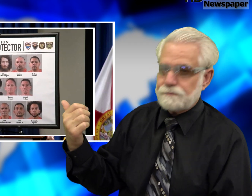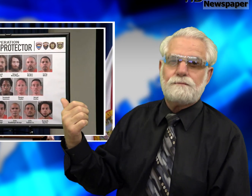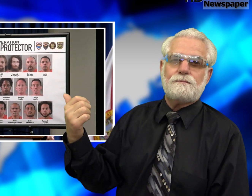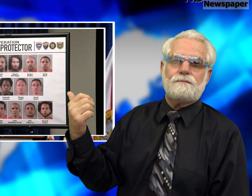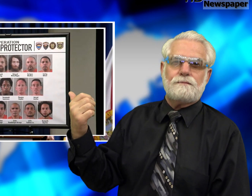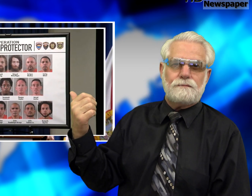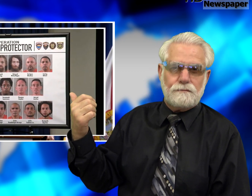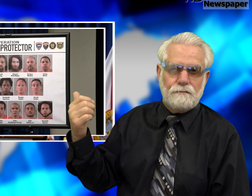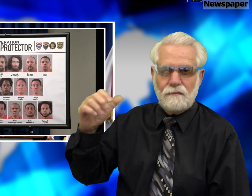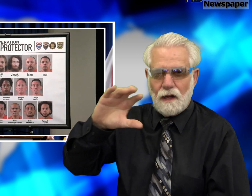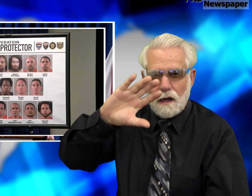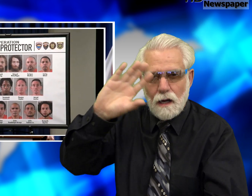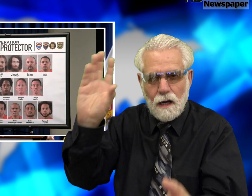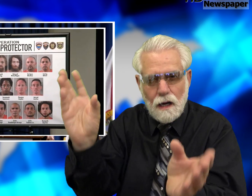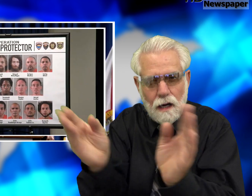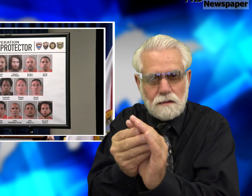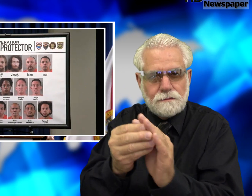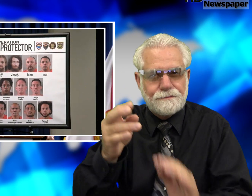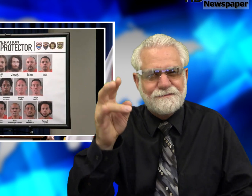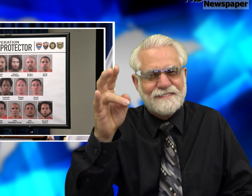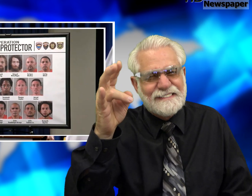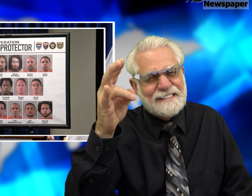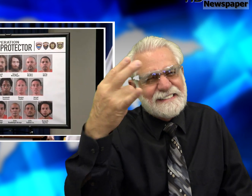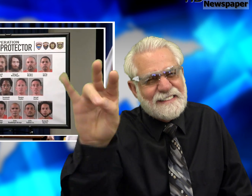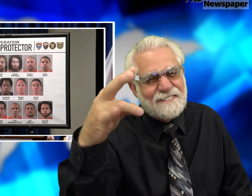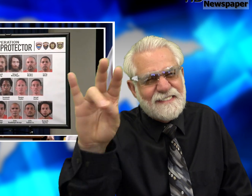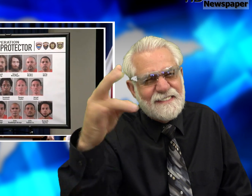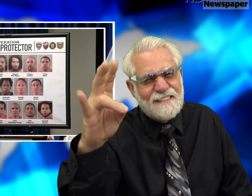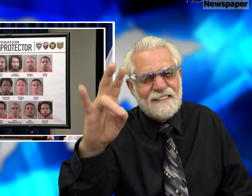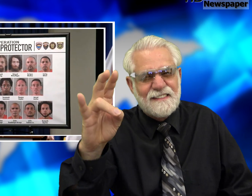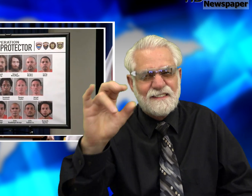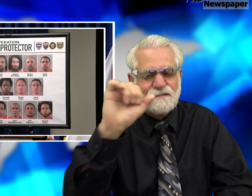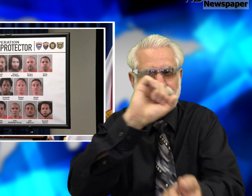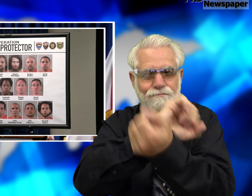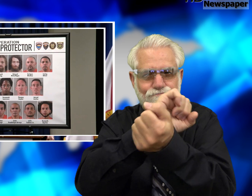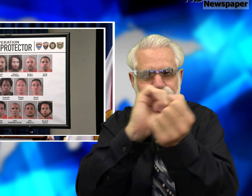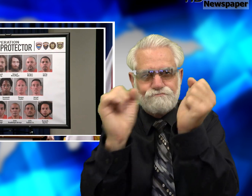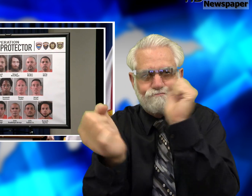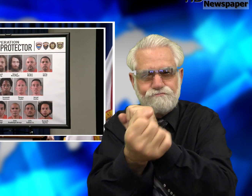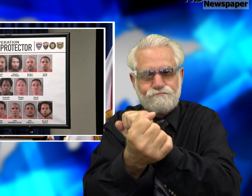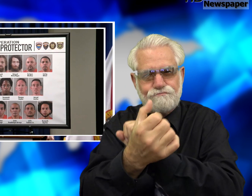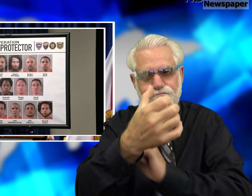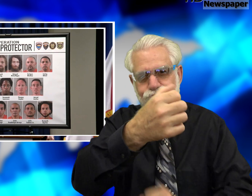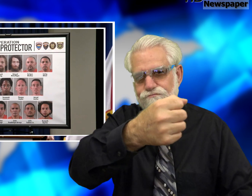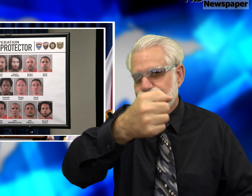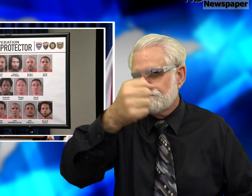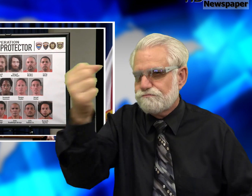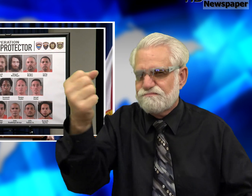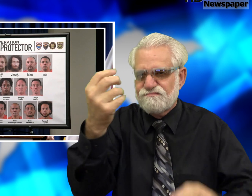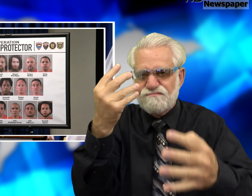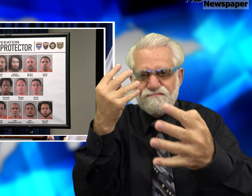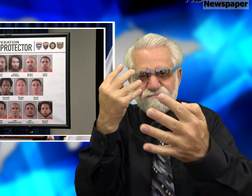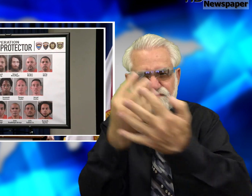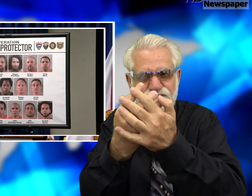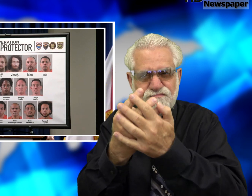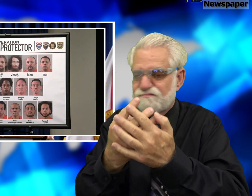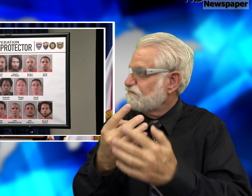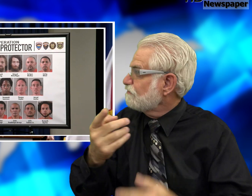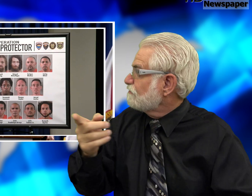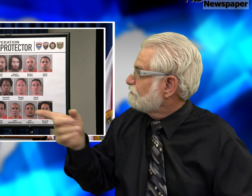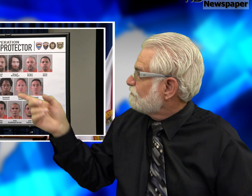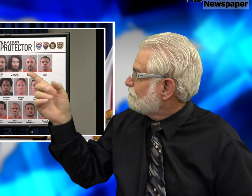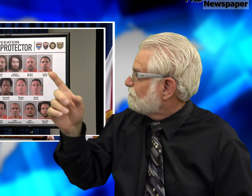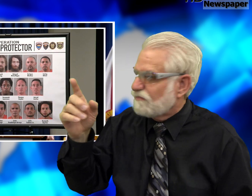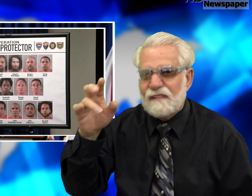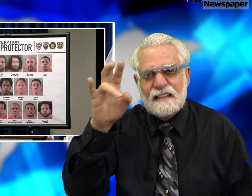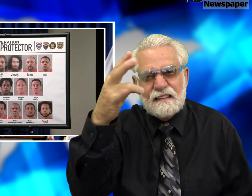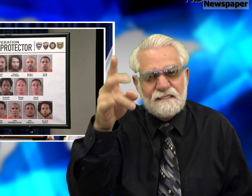He has now arrested 17 and hauled them to jail. 17!!